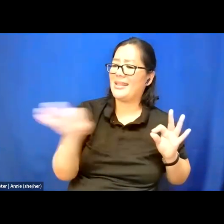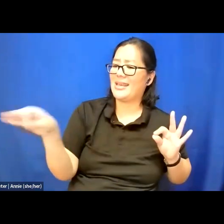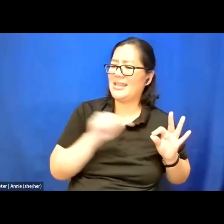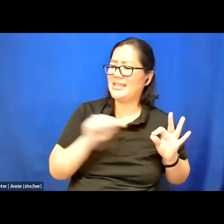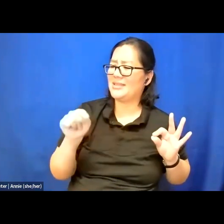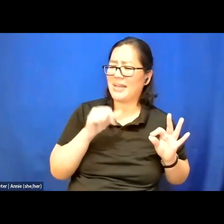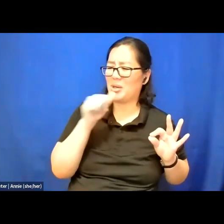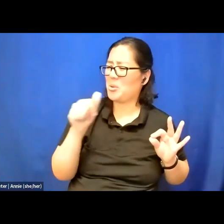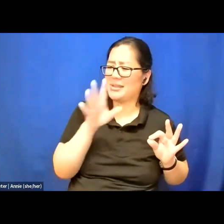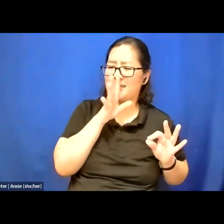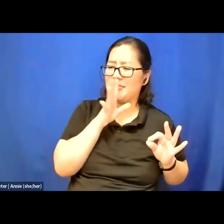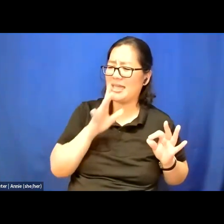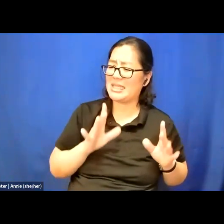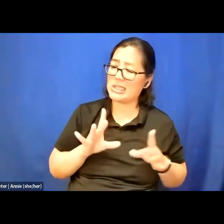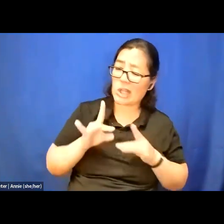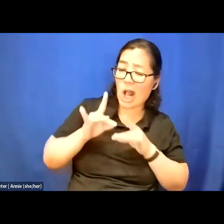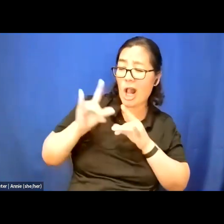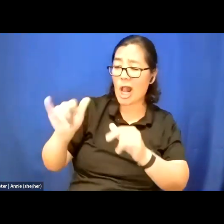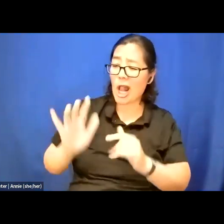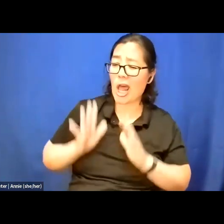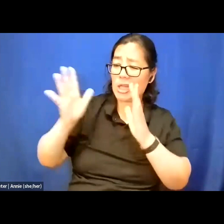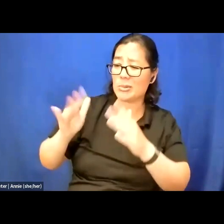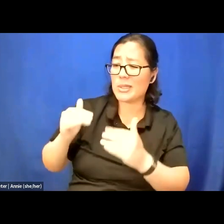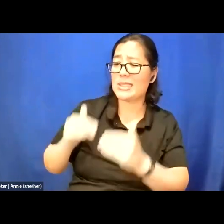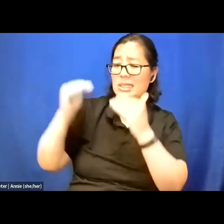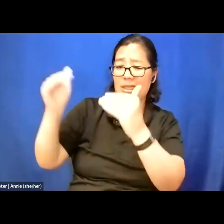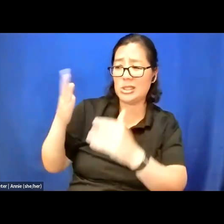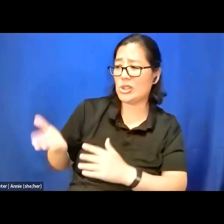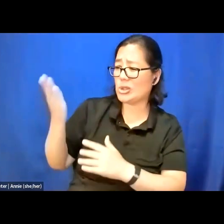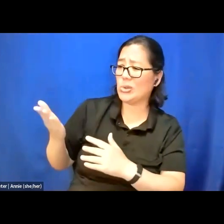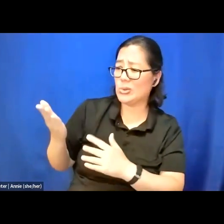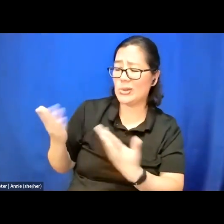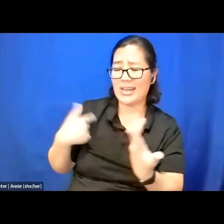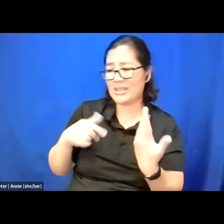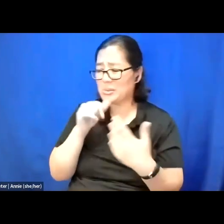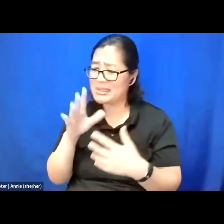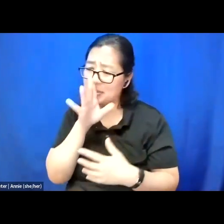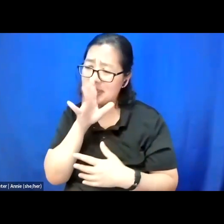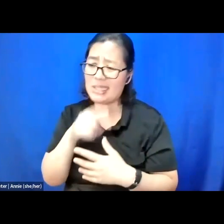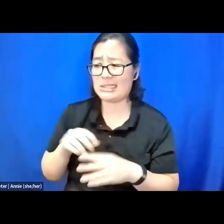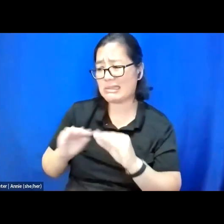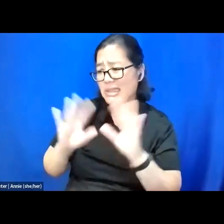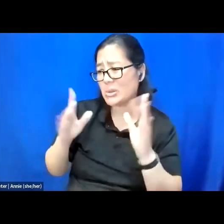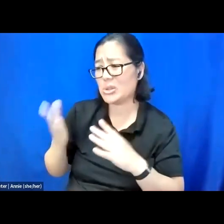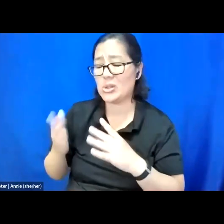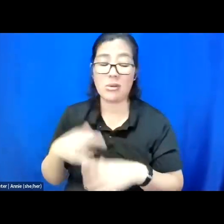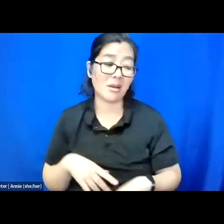"eloquently" as you do or I don't speak as well as you do. I always poo-poo that idea.